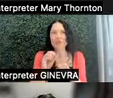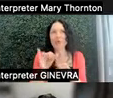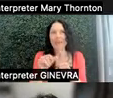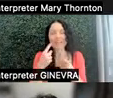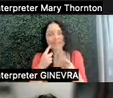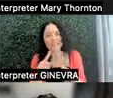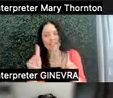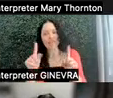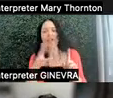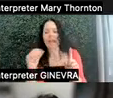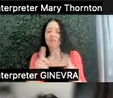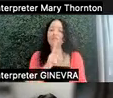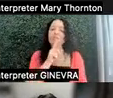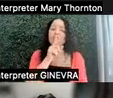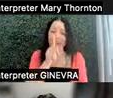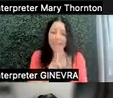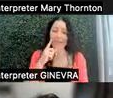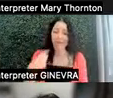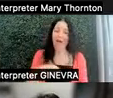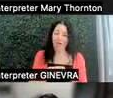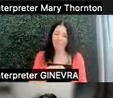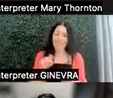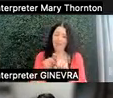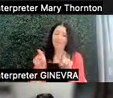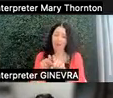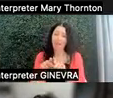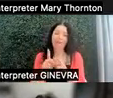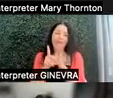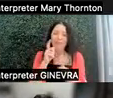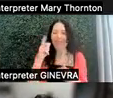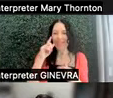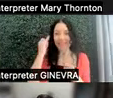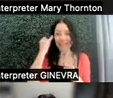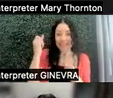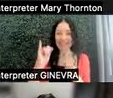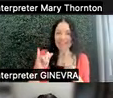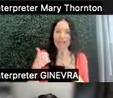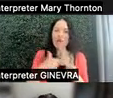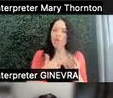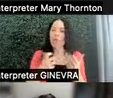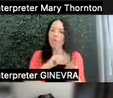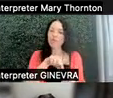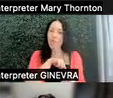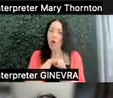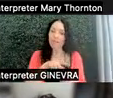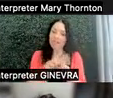and that it's realistic for us as well. Because I think the idea is that we want to have these quality changes versus quantity